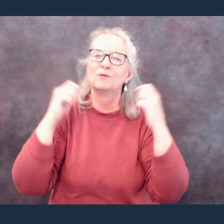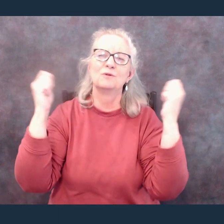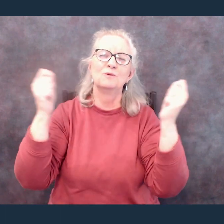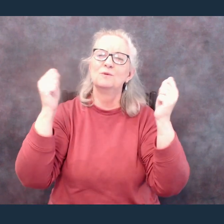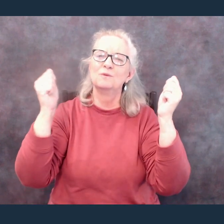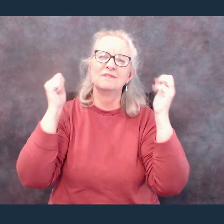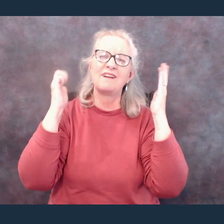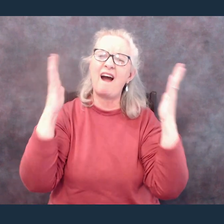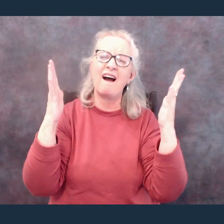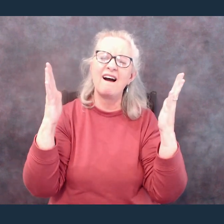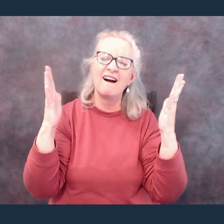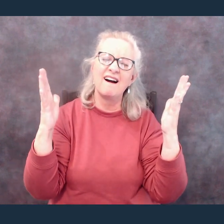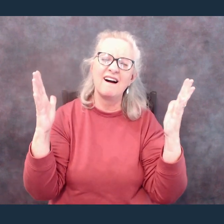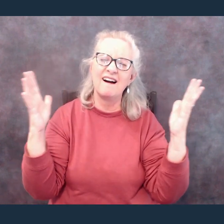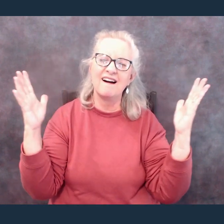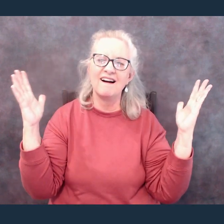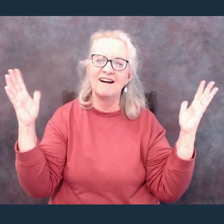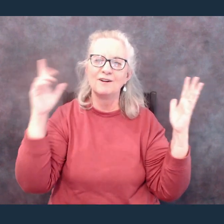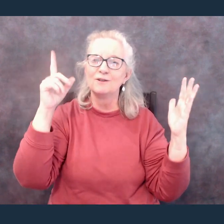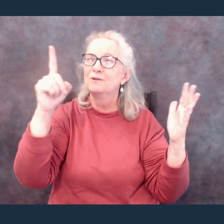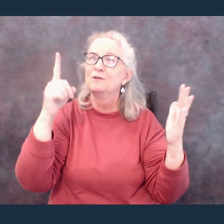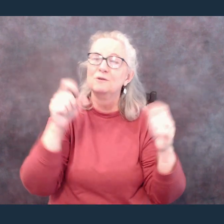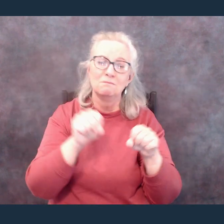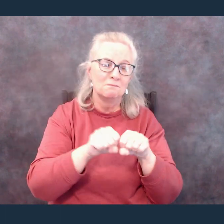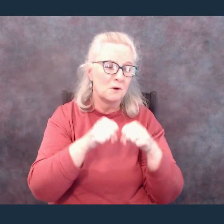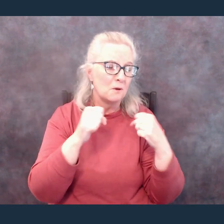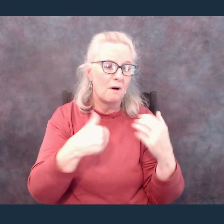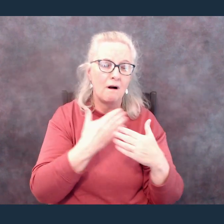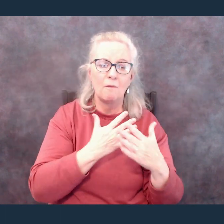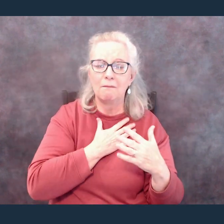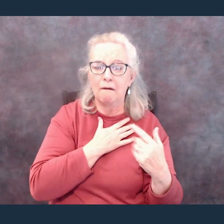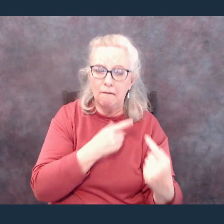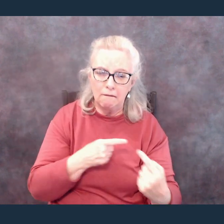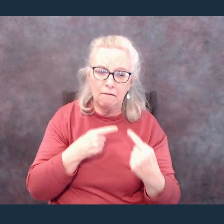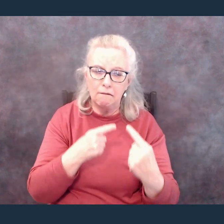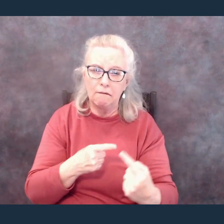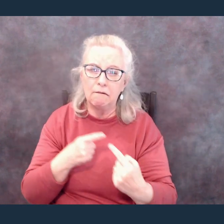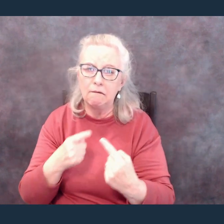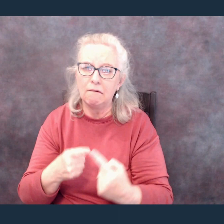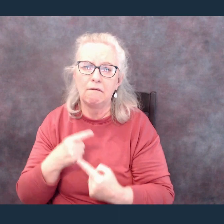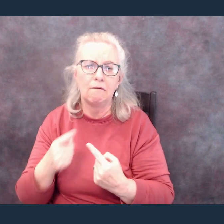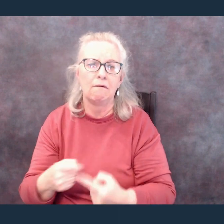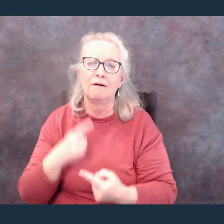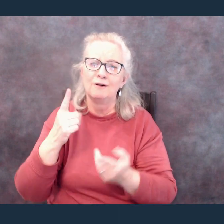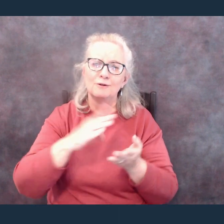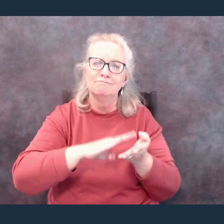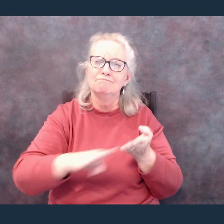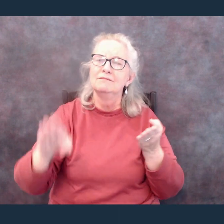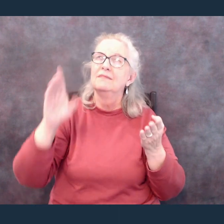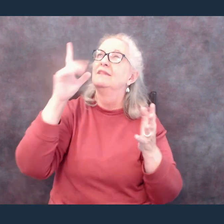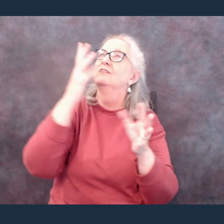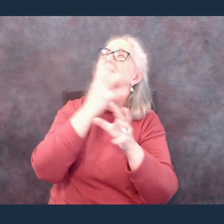You have broken every chain There's salvation in your name